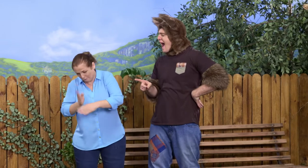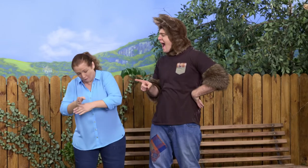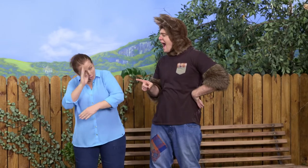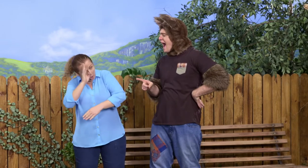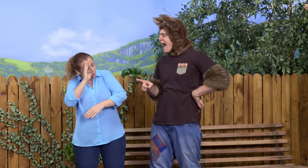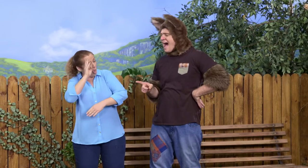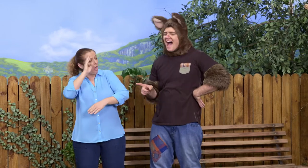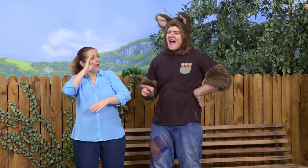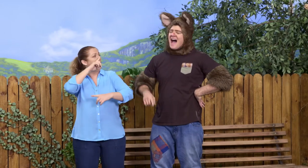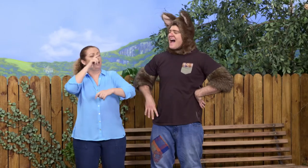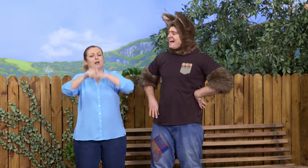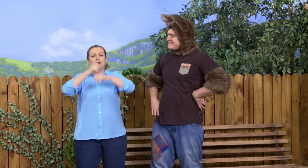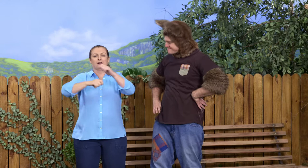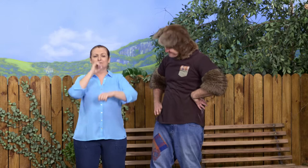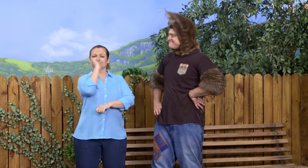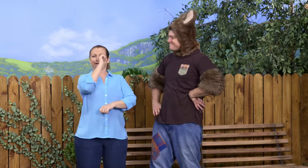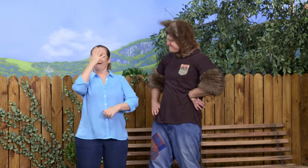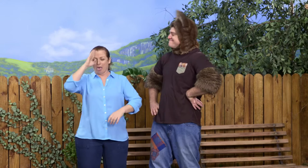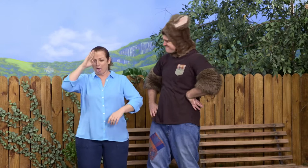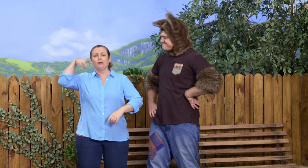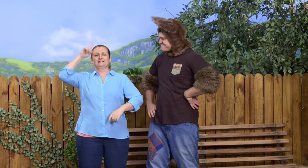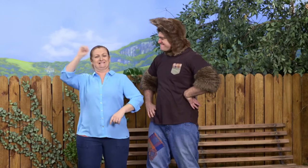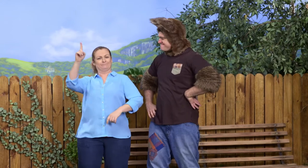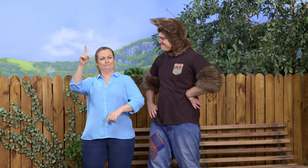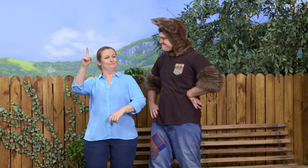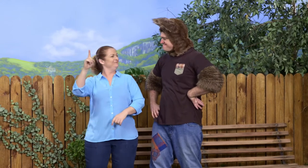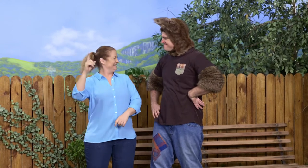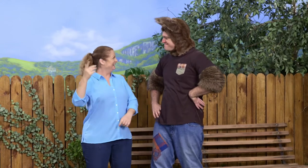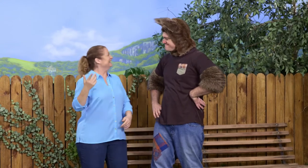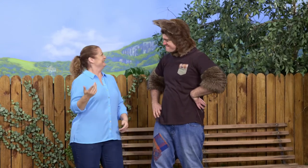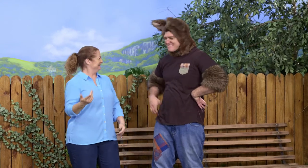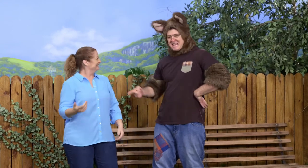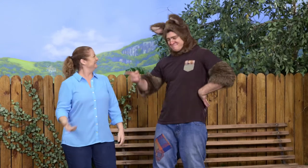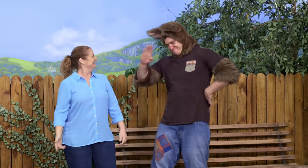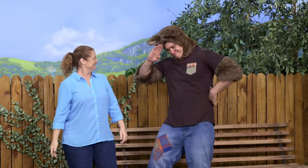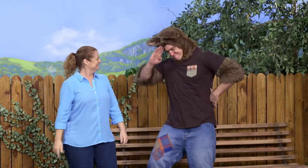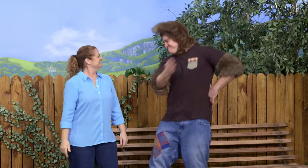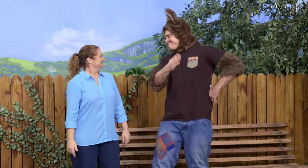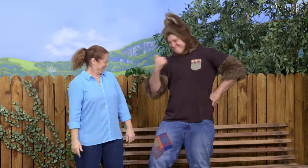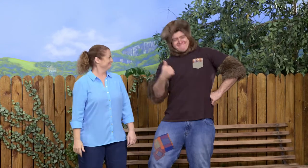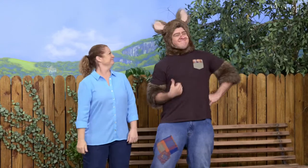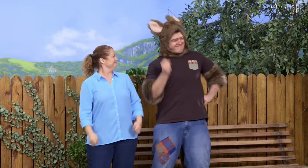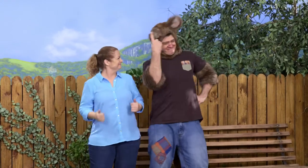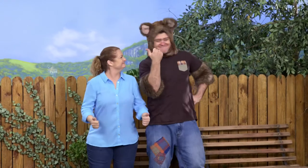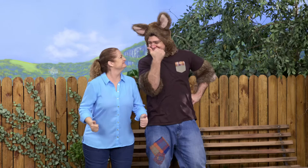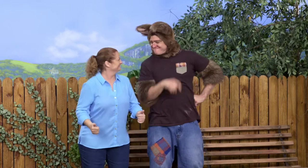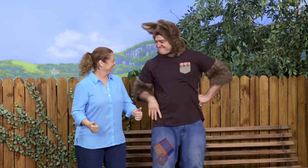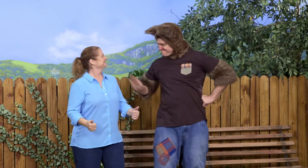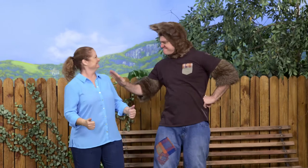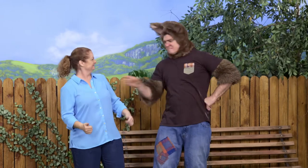to know they've understood his instructions. Oh! Aye-aye, Sally. I understand.